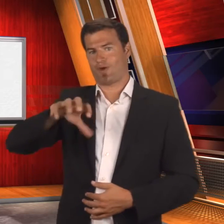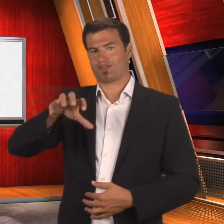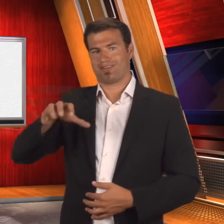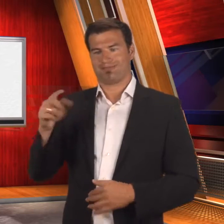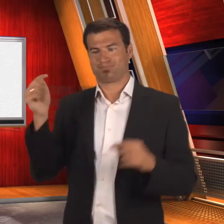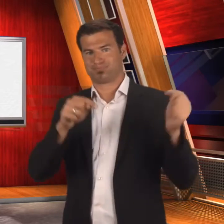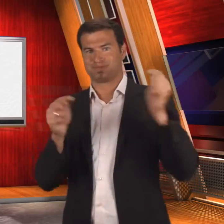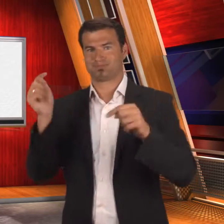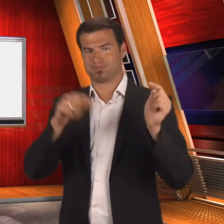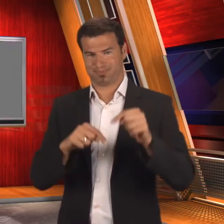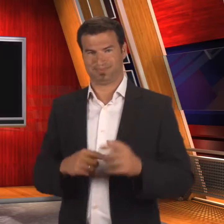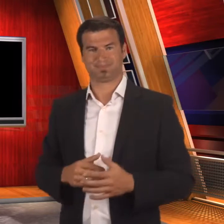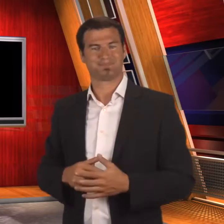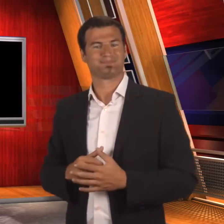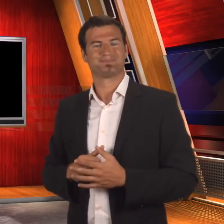nations participating.